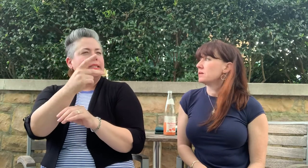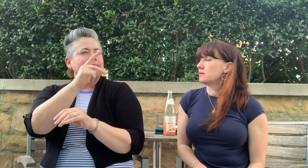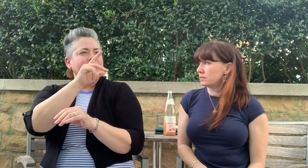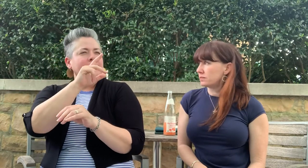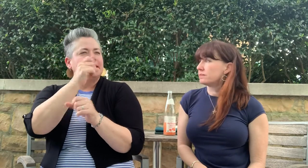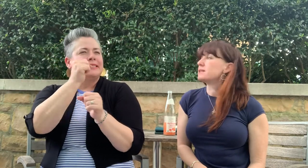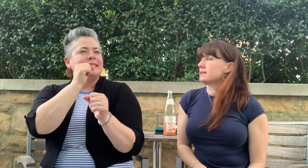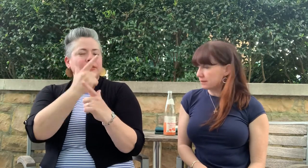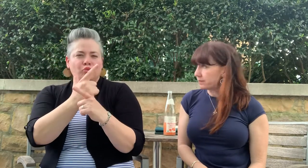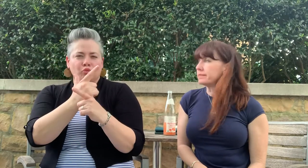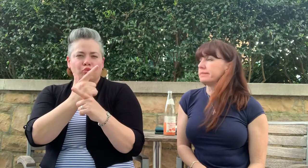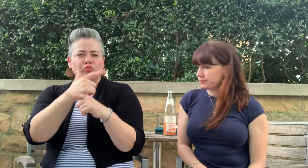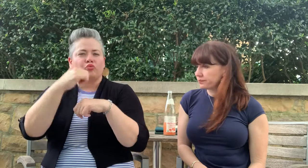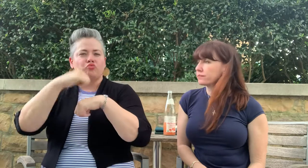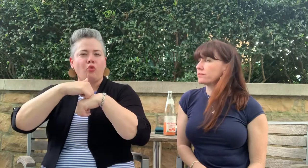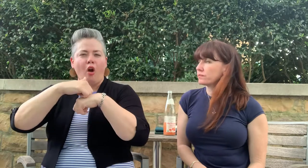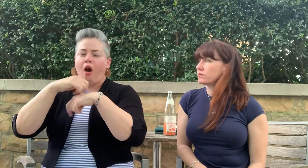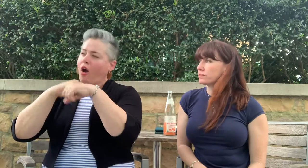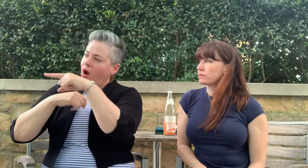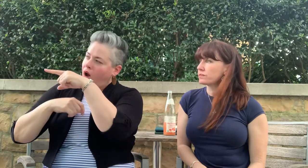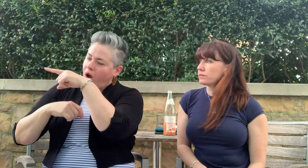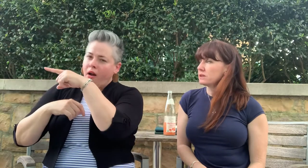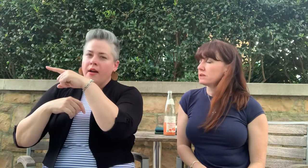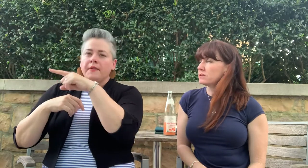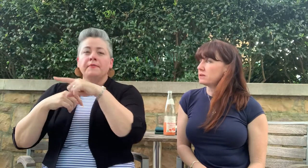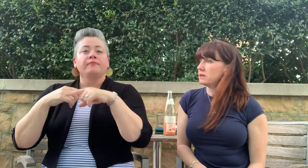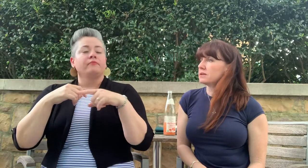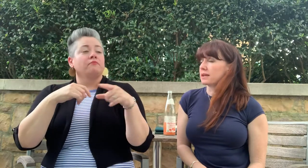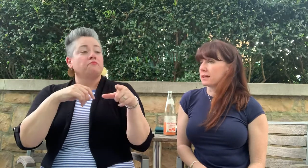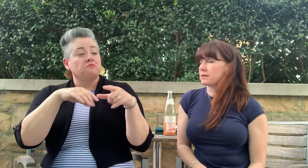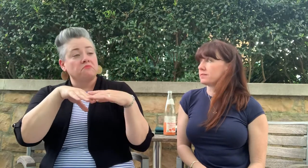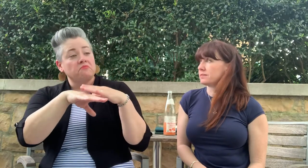Three Sisters rock formation.